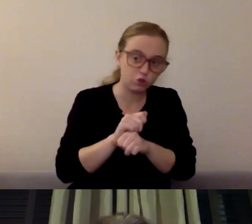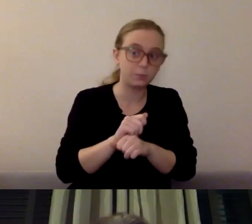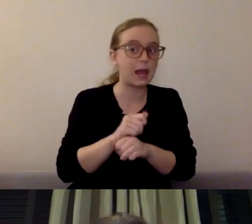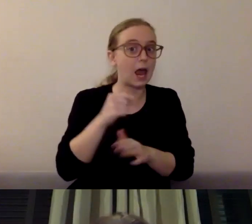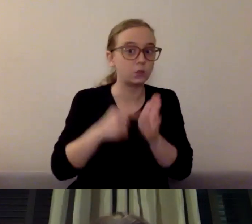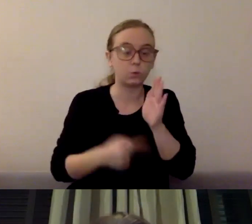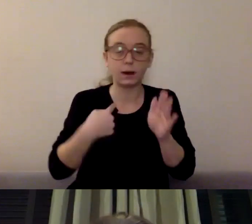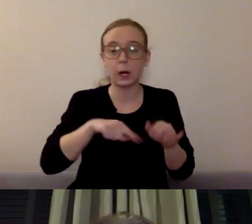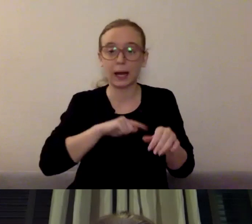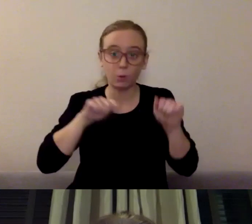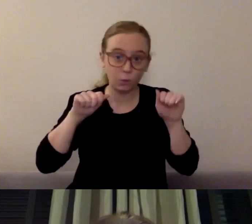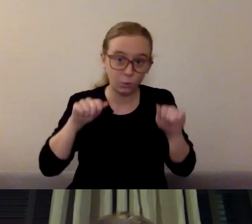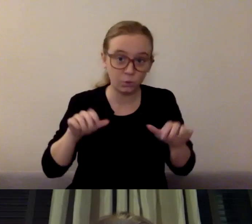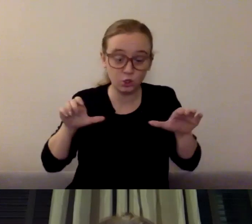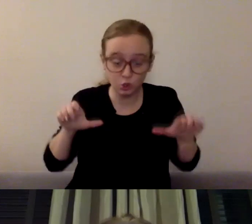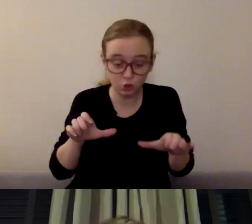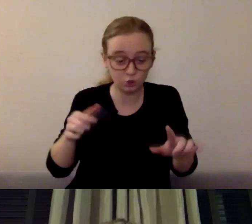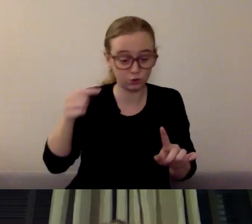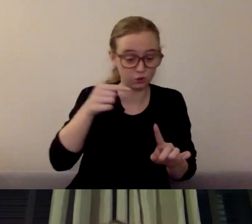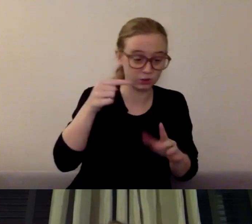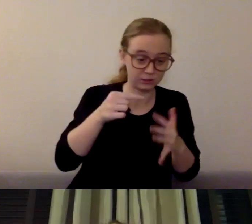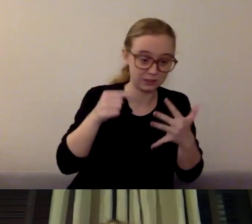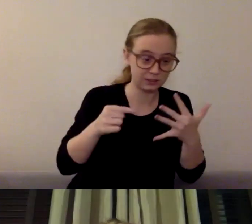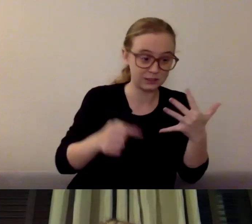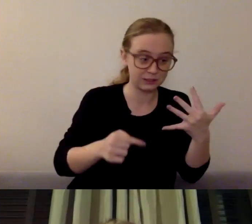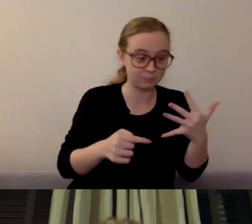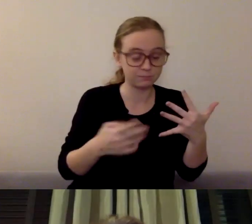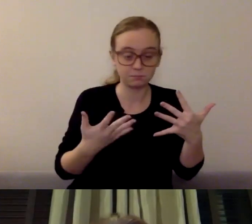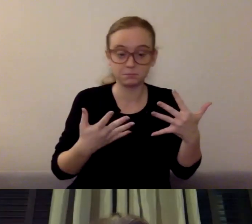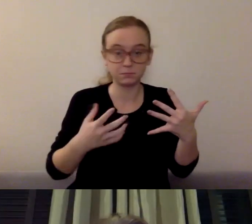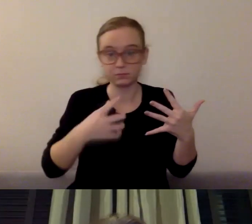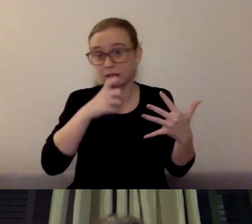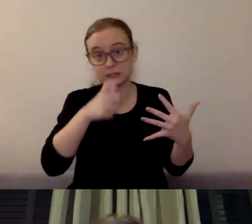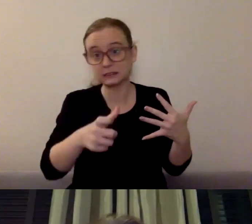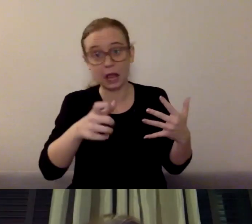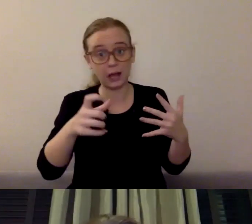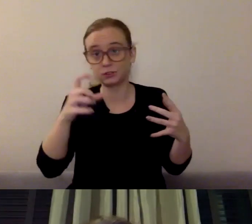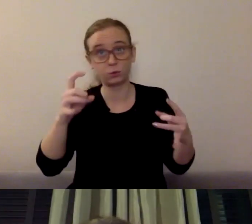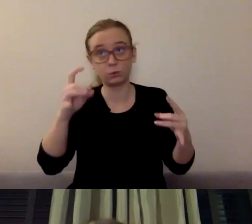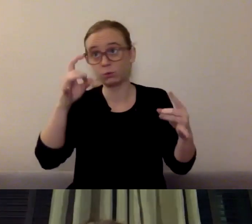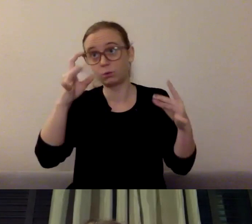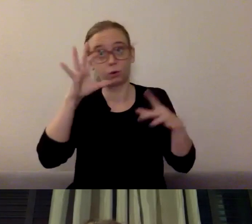But it's not... Luckily, it's not rocket science. There are some really things that we can commit to,